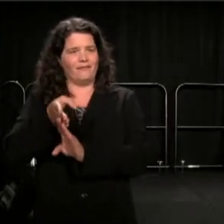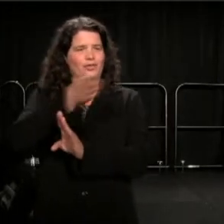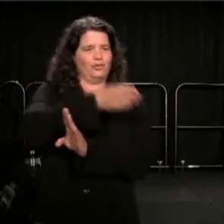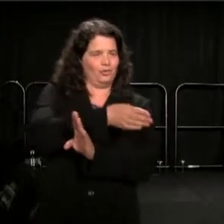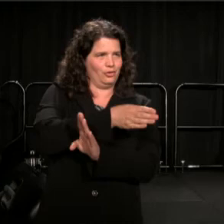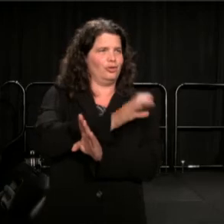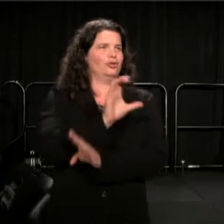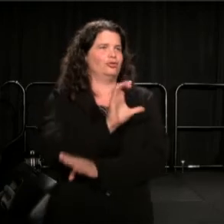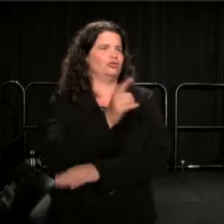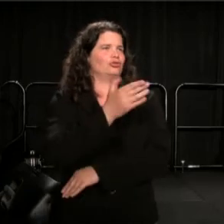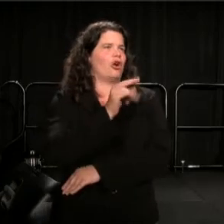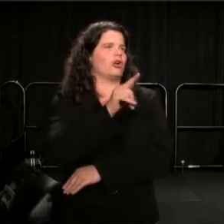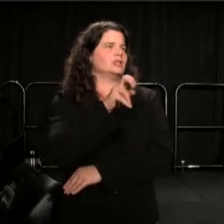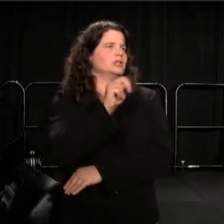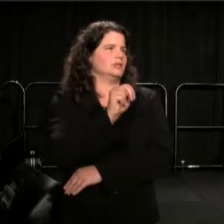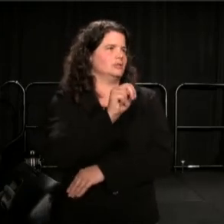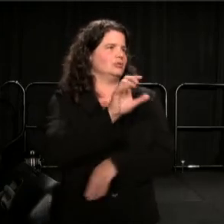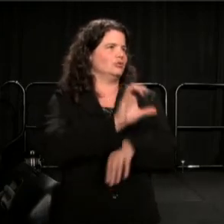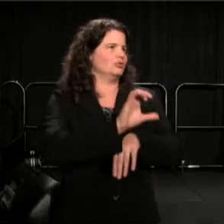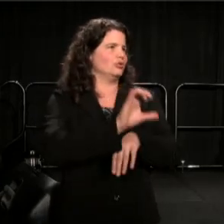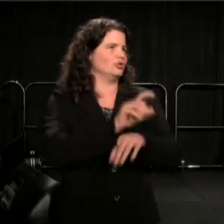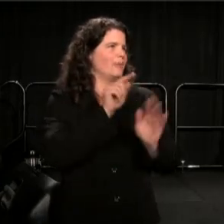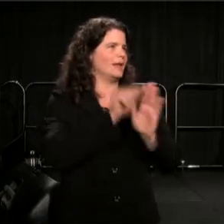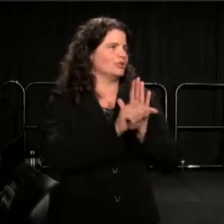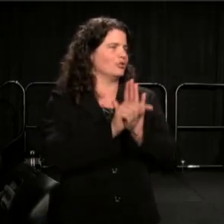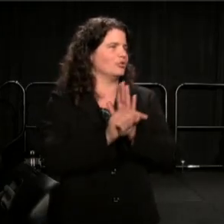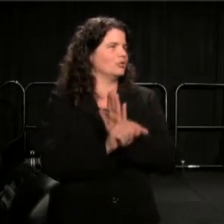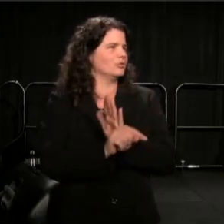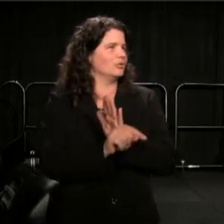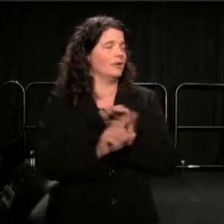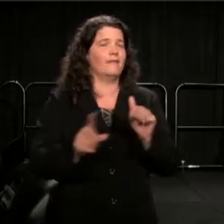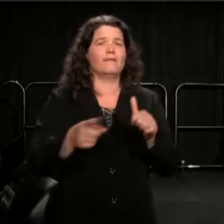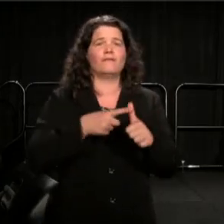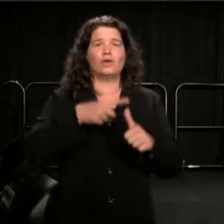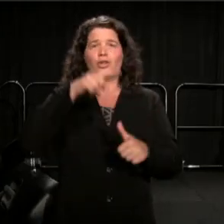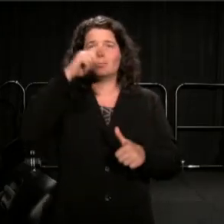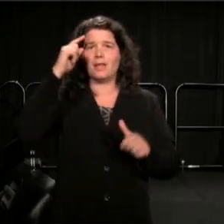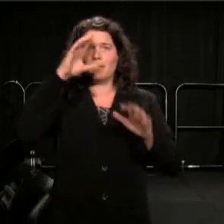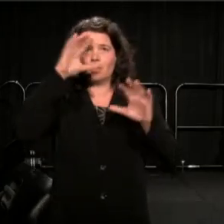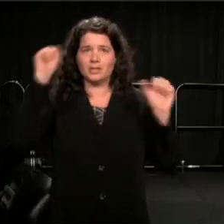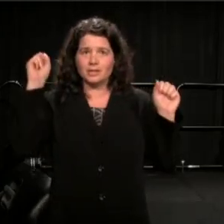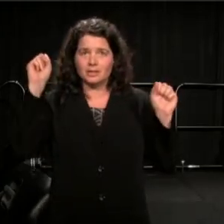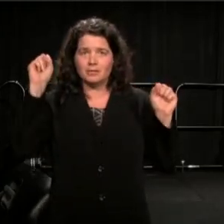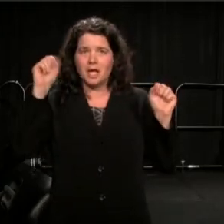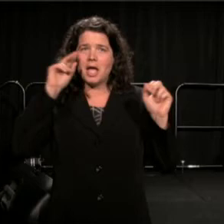First Black President. Expectation of a potential first woman president.